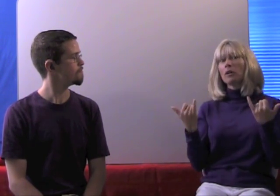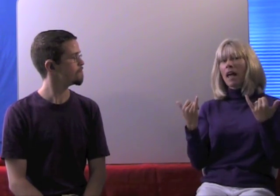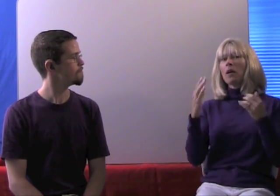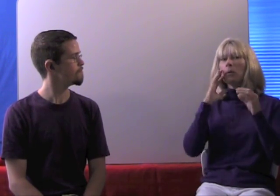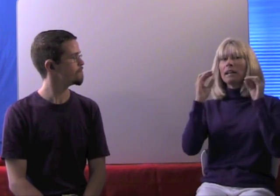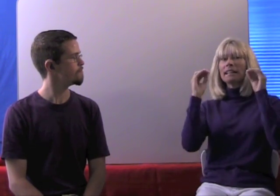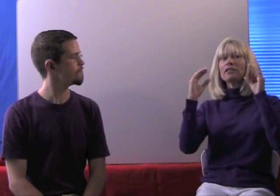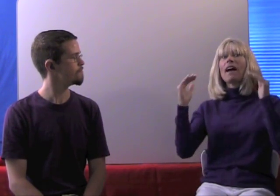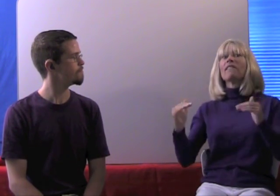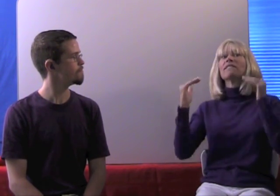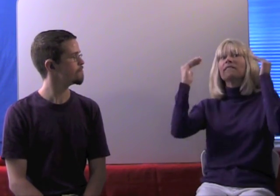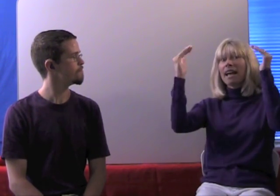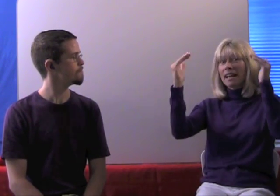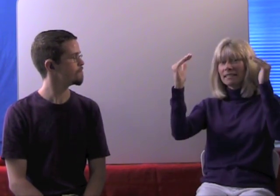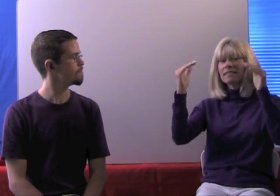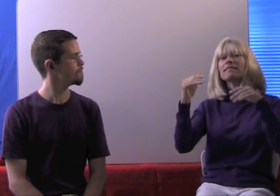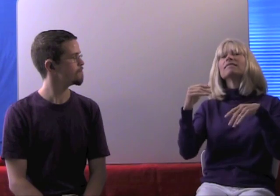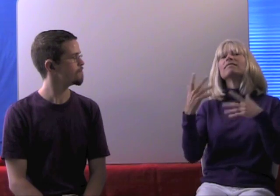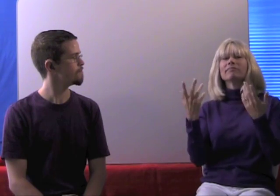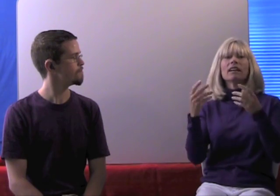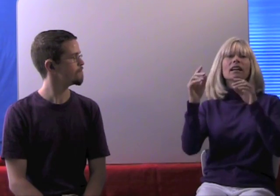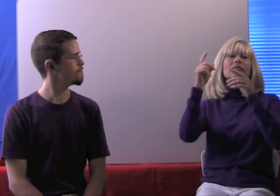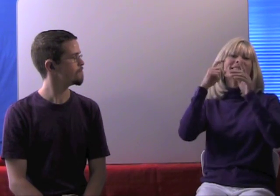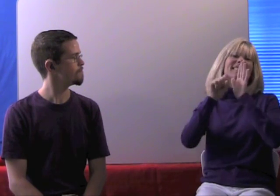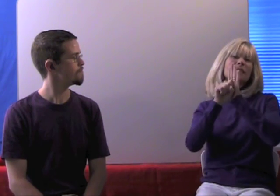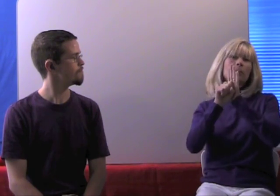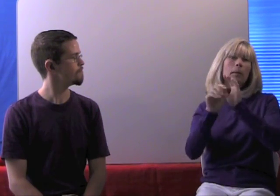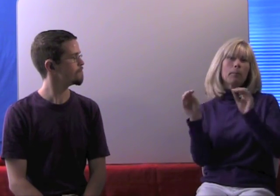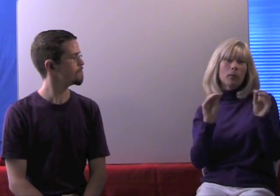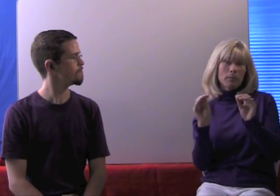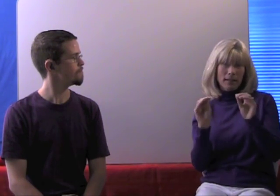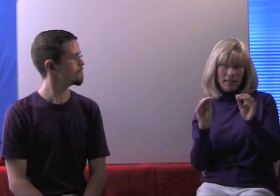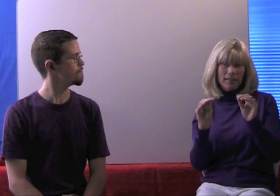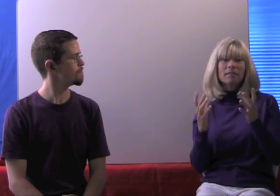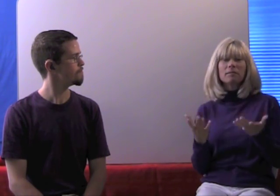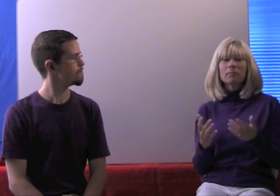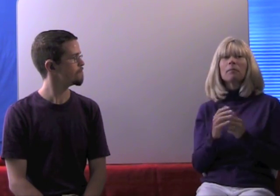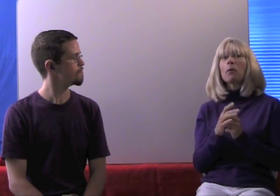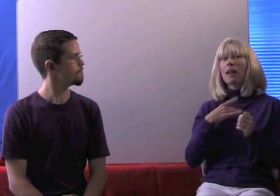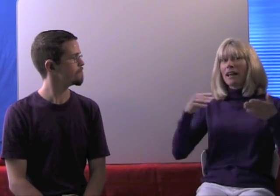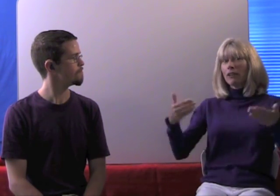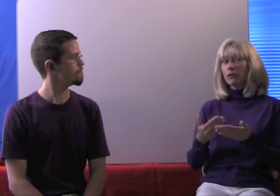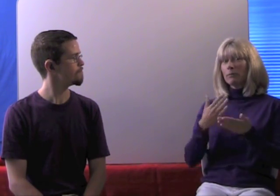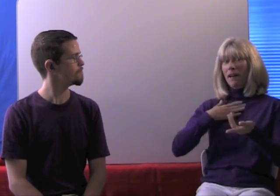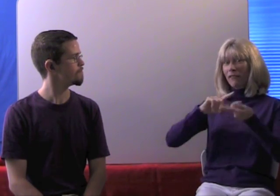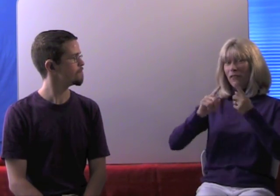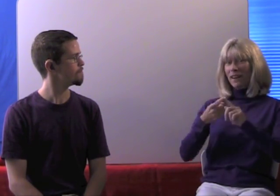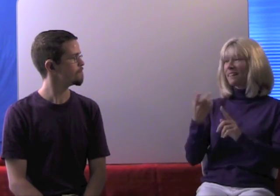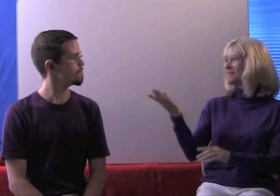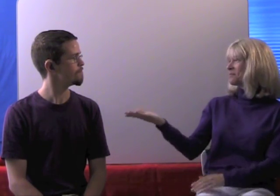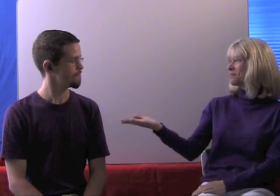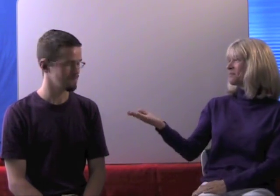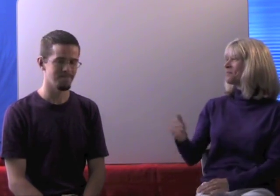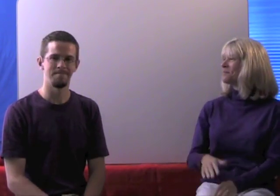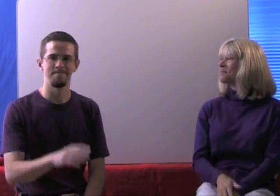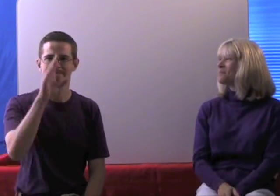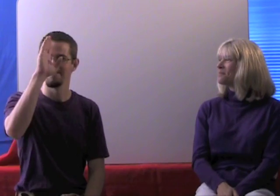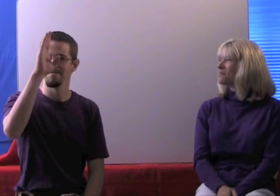Today's video will be on a more advance topic... teaching movement symbols. Let me take this time to introduce my friend here.